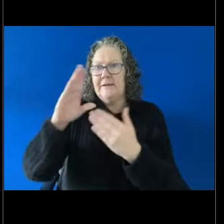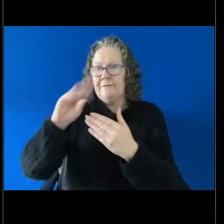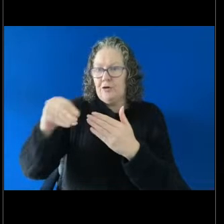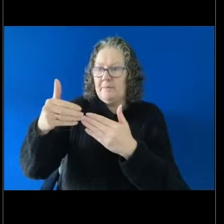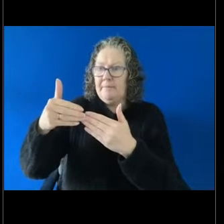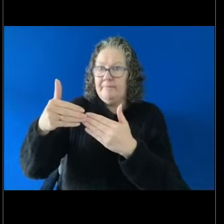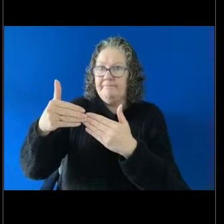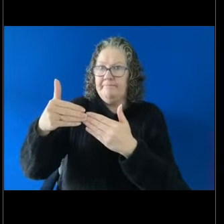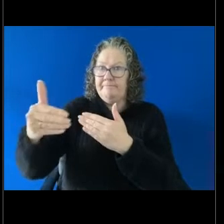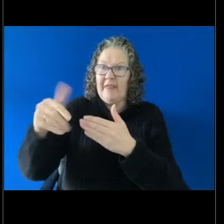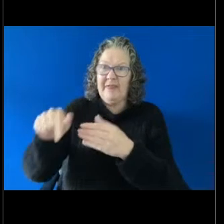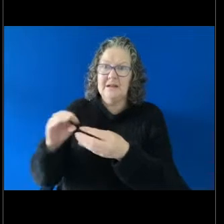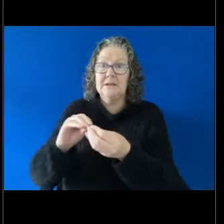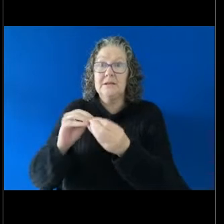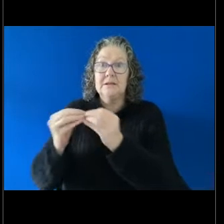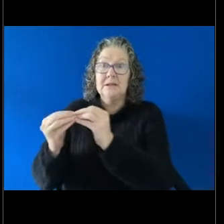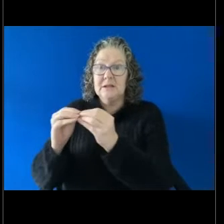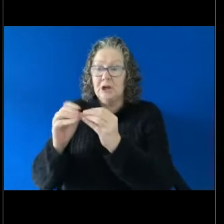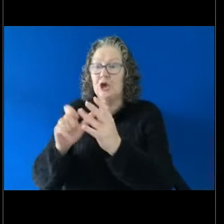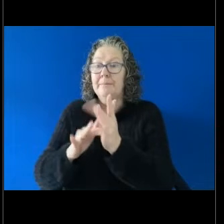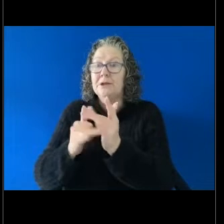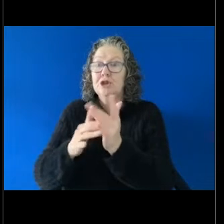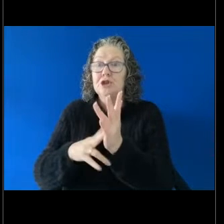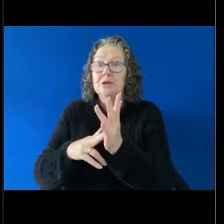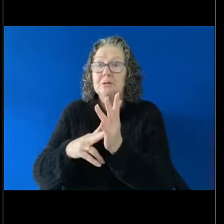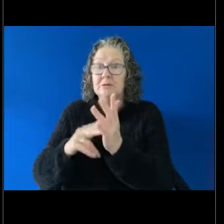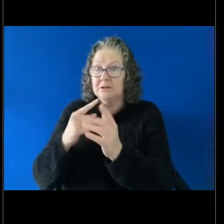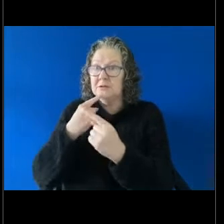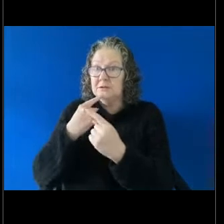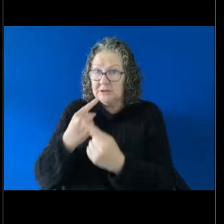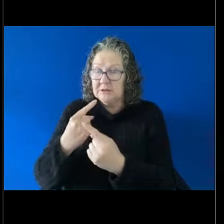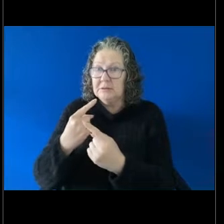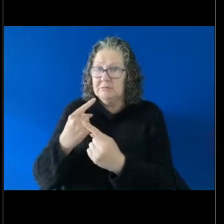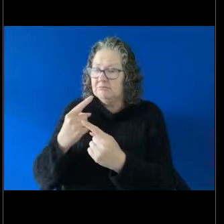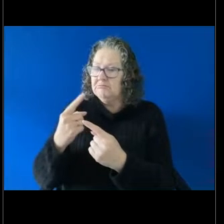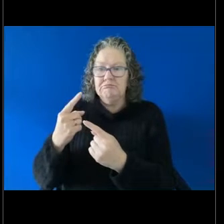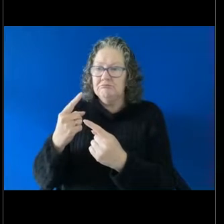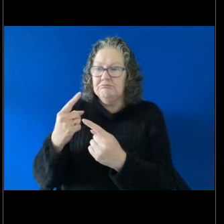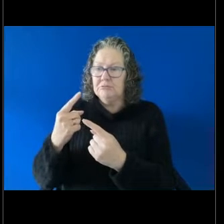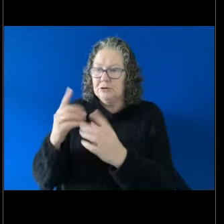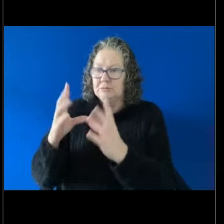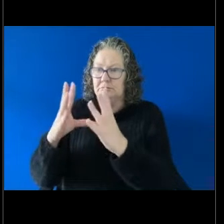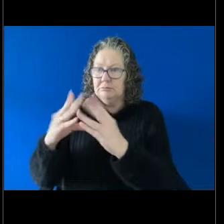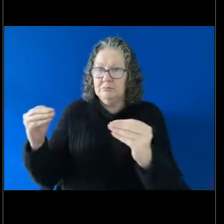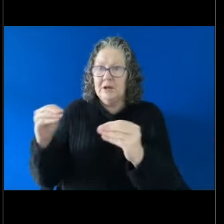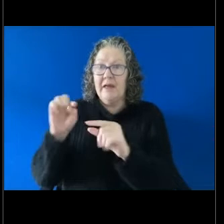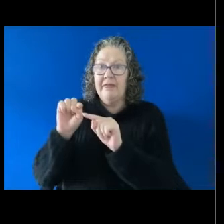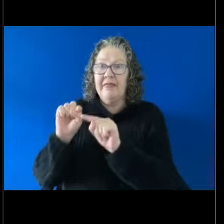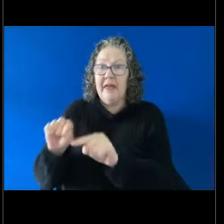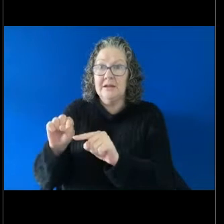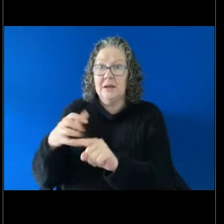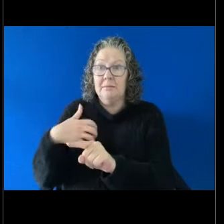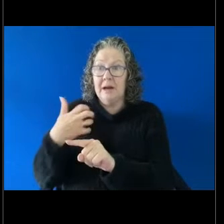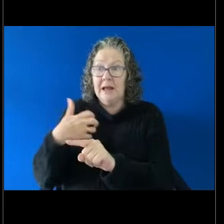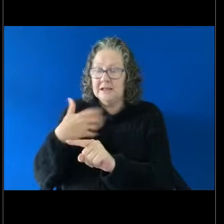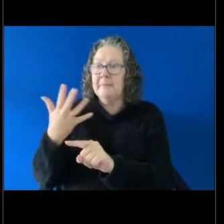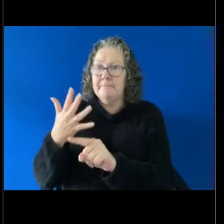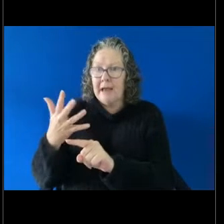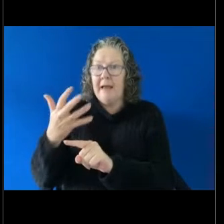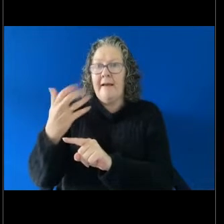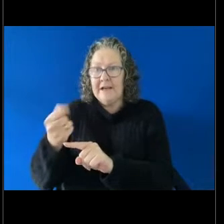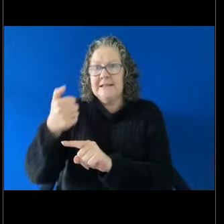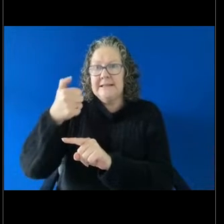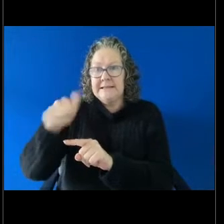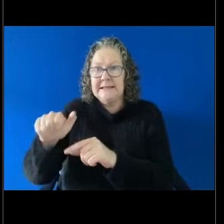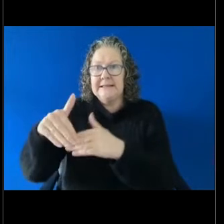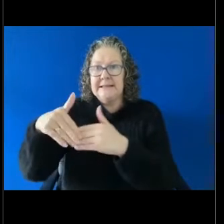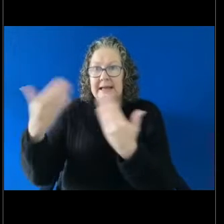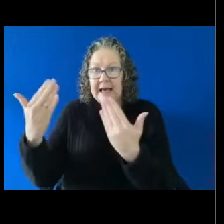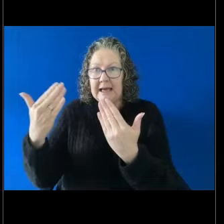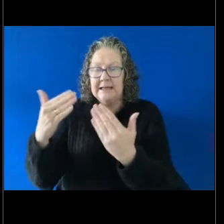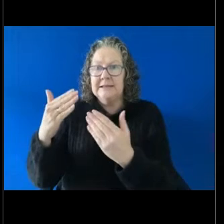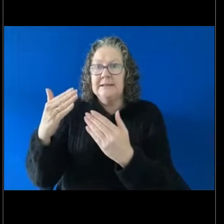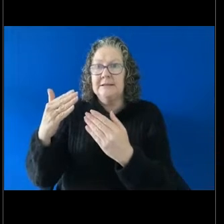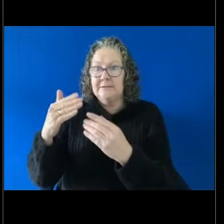or the Commission terminates the complaint then a person has 60 days to pursue the complaint in